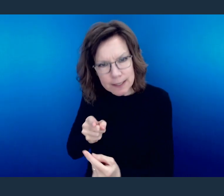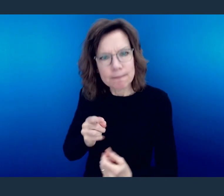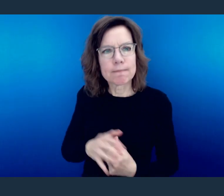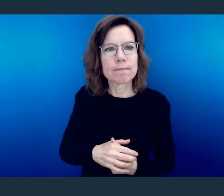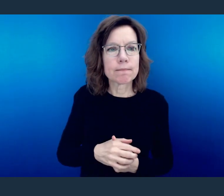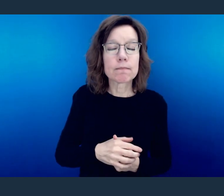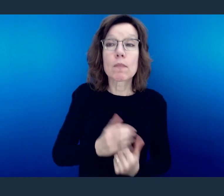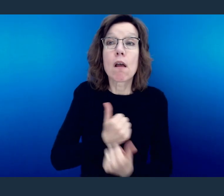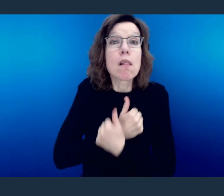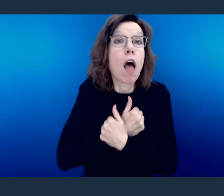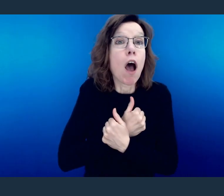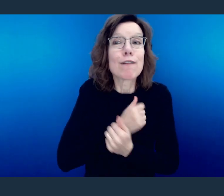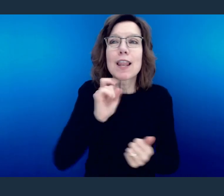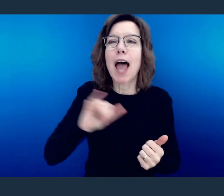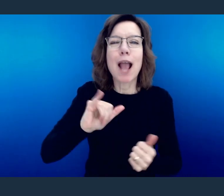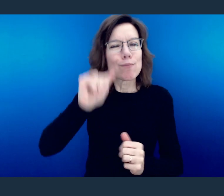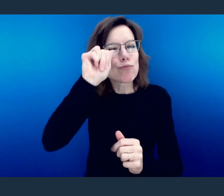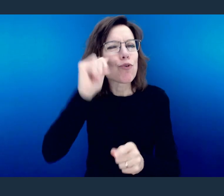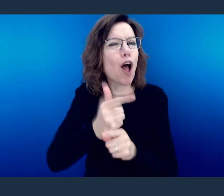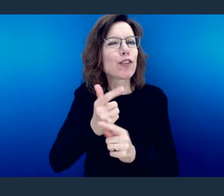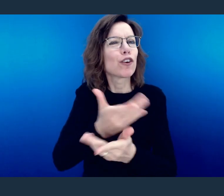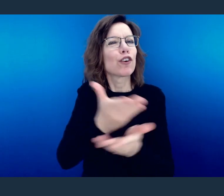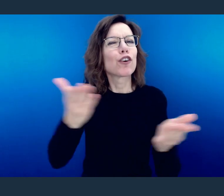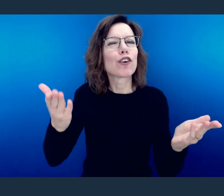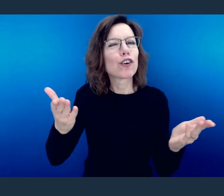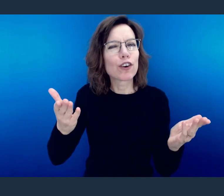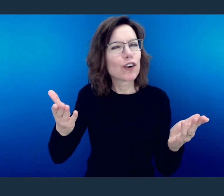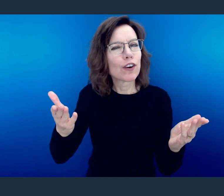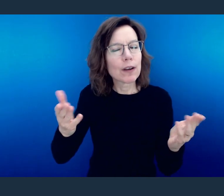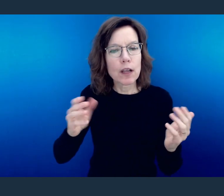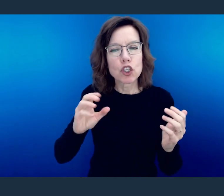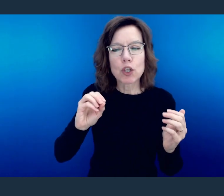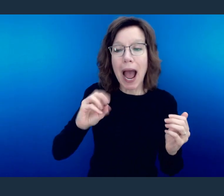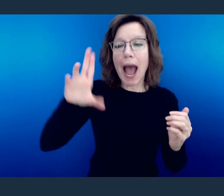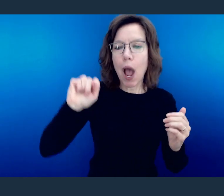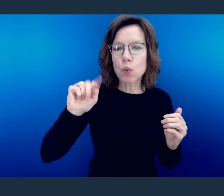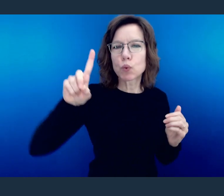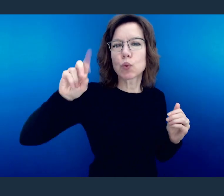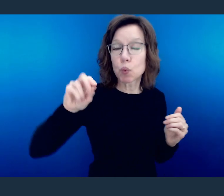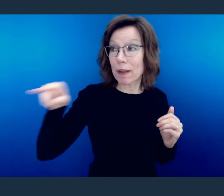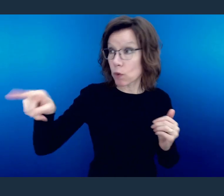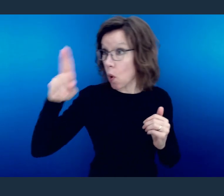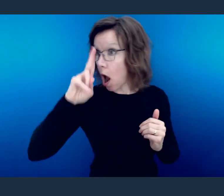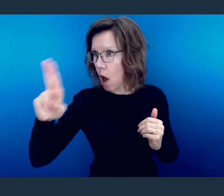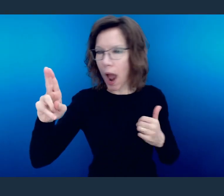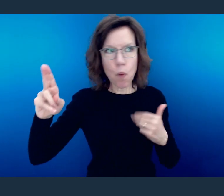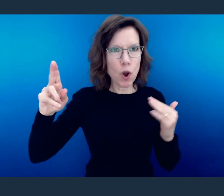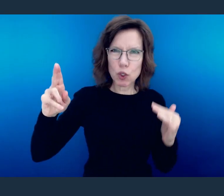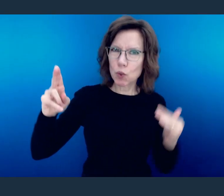"Love with brotherly affection. Outdo one another in showing honor."